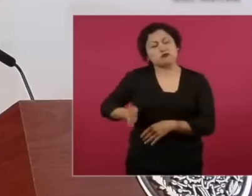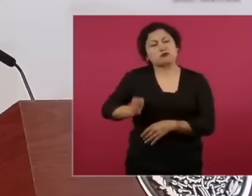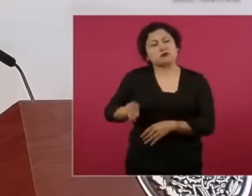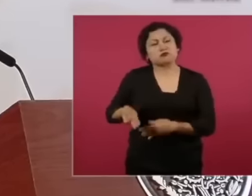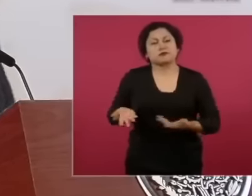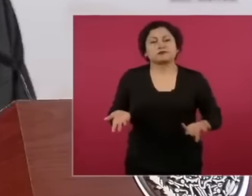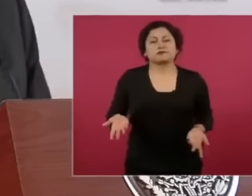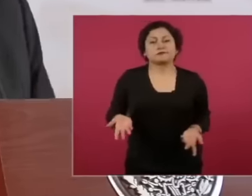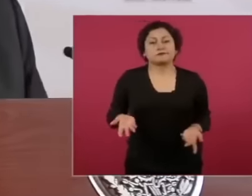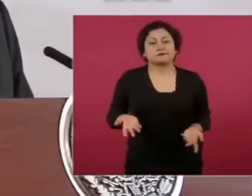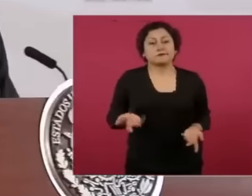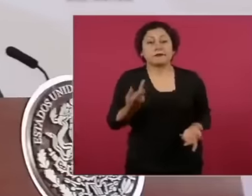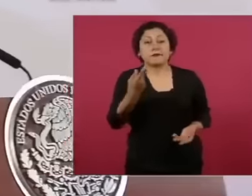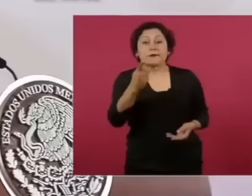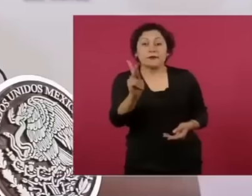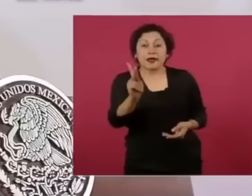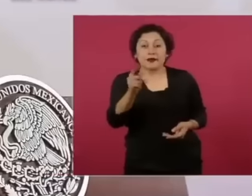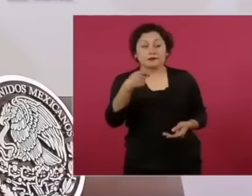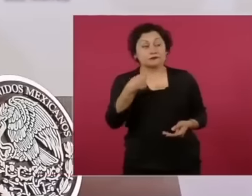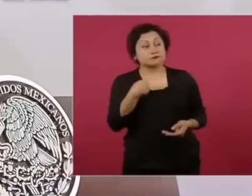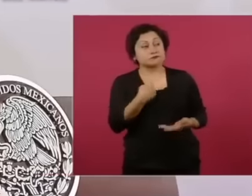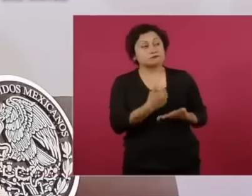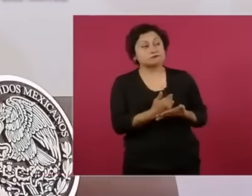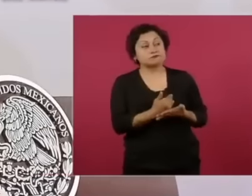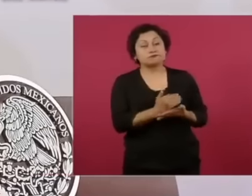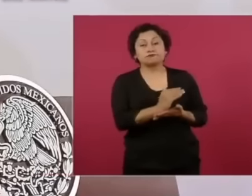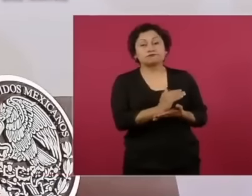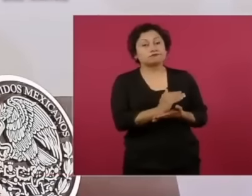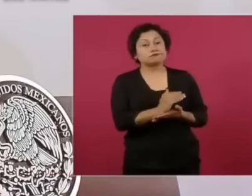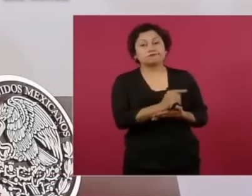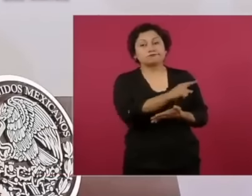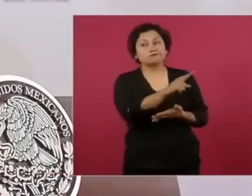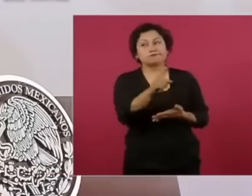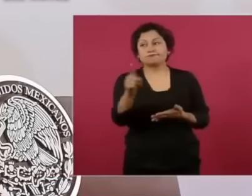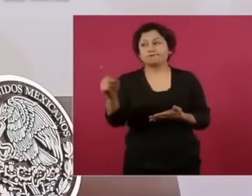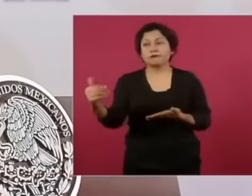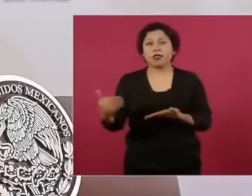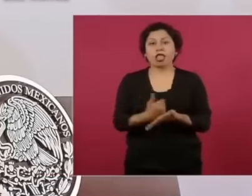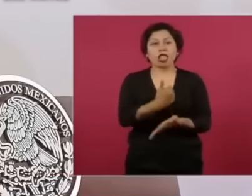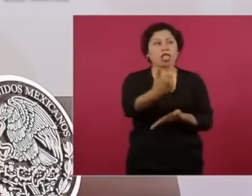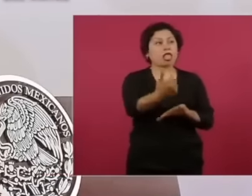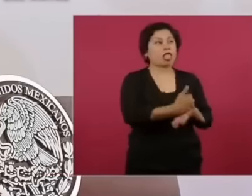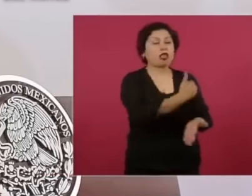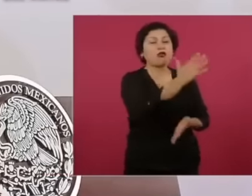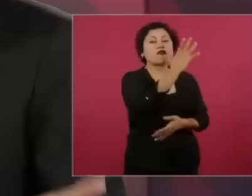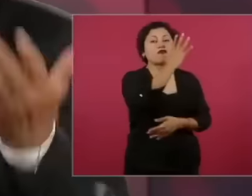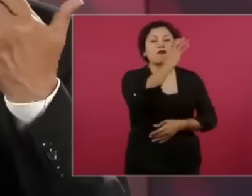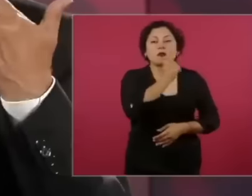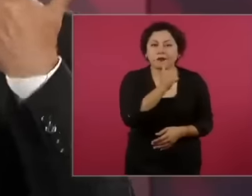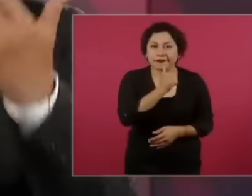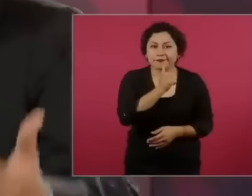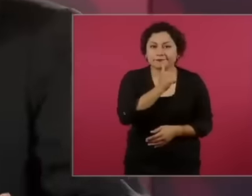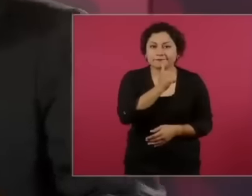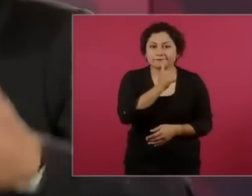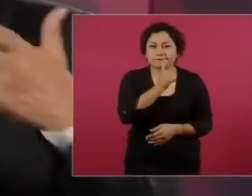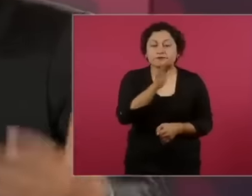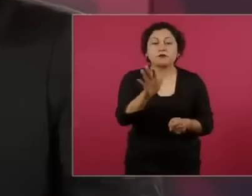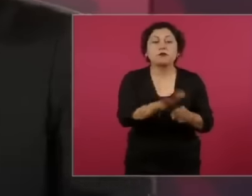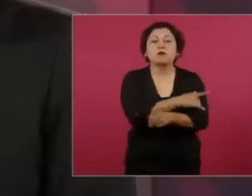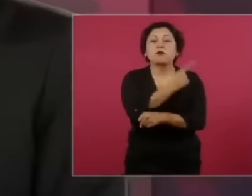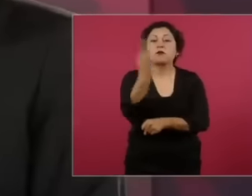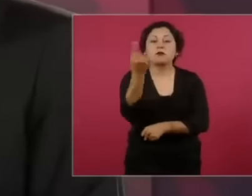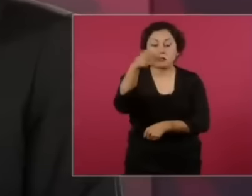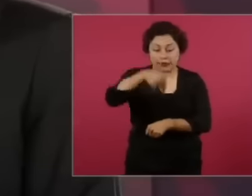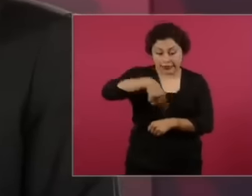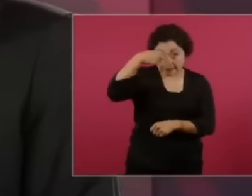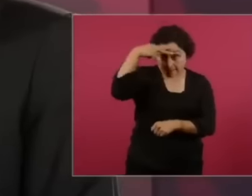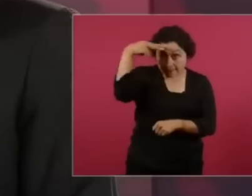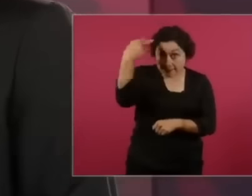has not worked and will not work because the people of Mexico are a A very conscious people, the